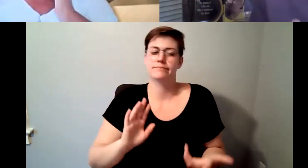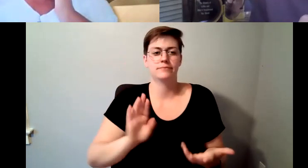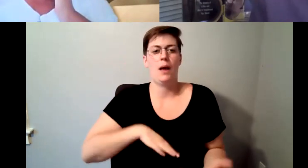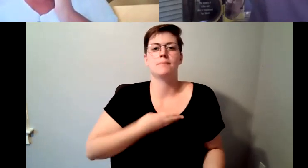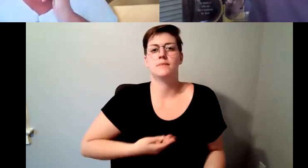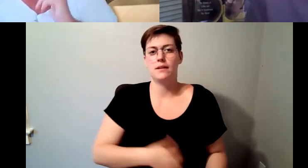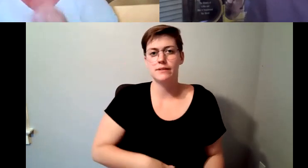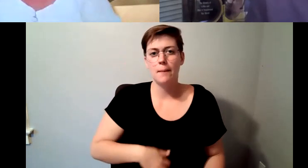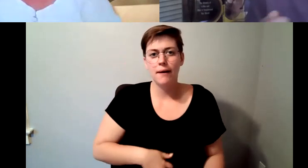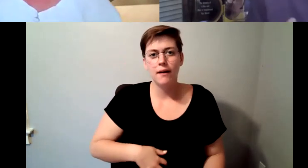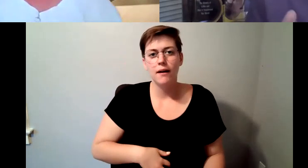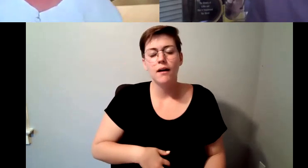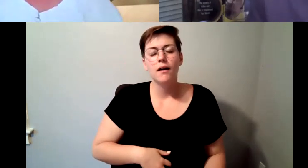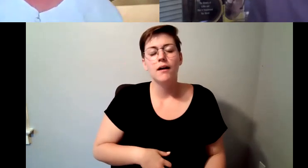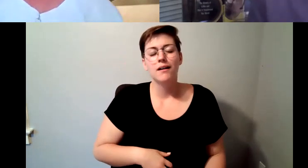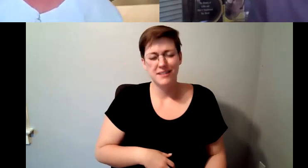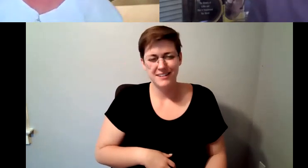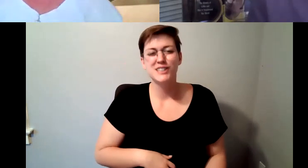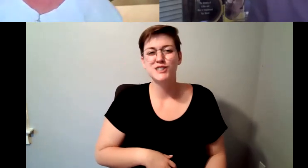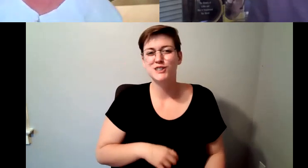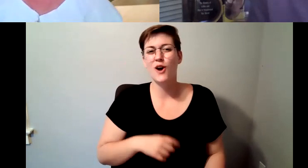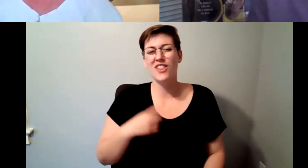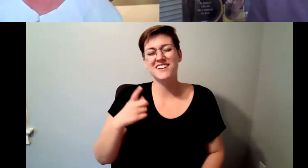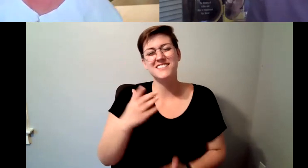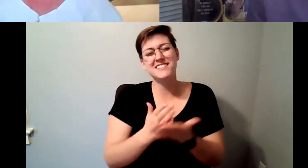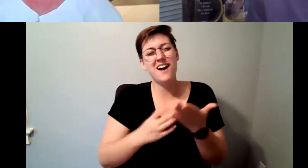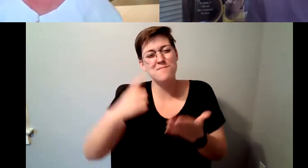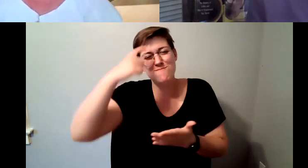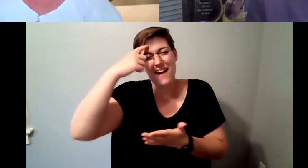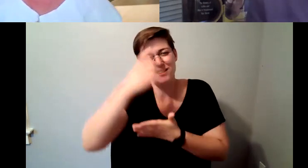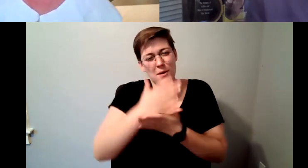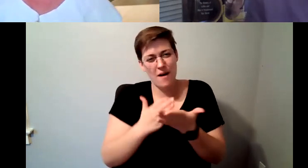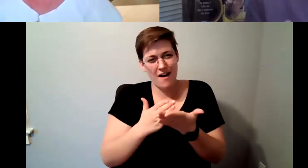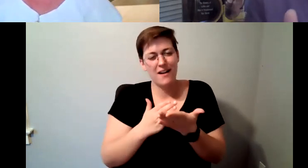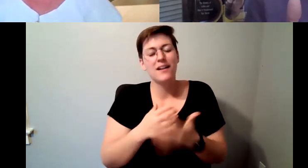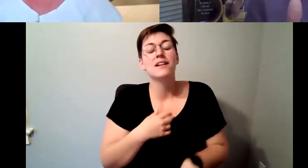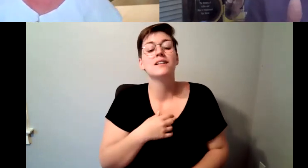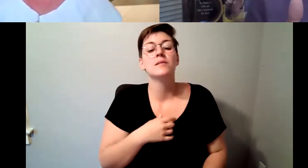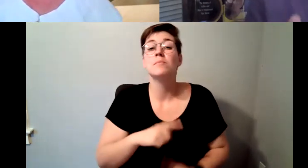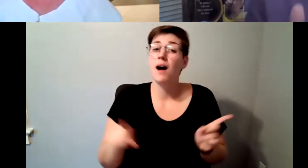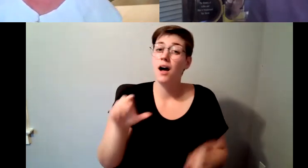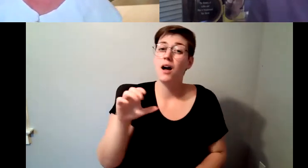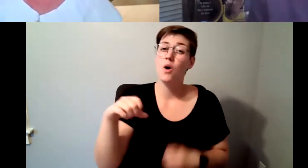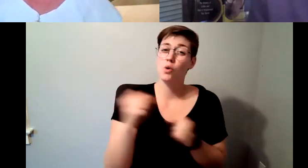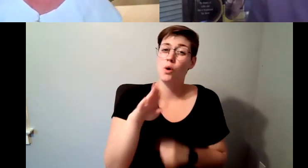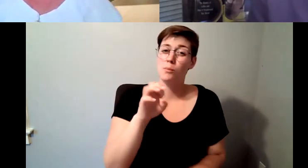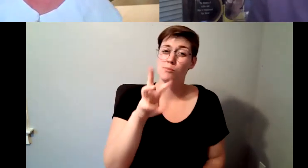D. Major Cohen: cold brew when you drink it it's because it is extracted with no heat